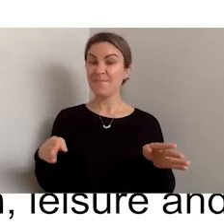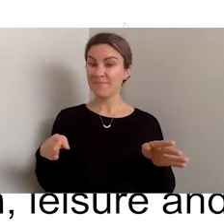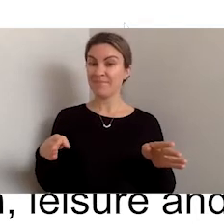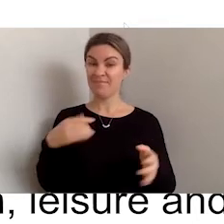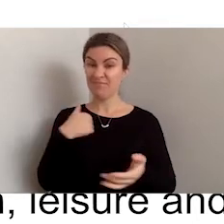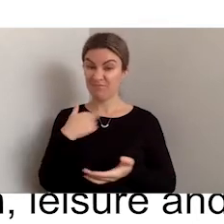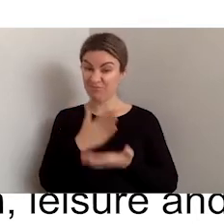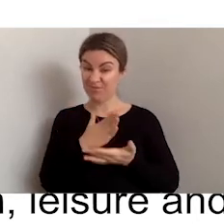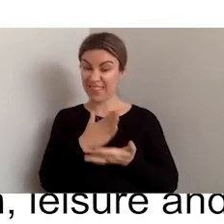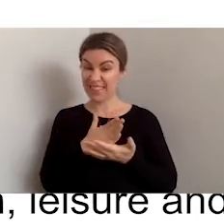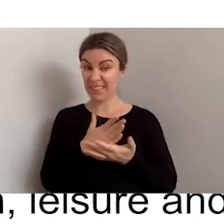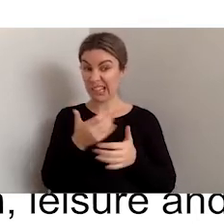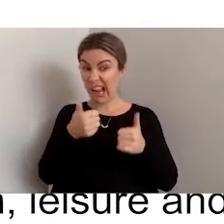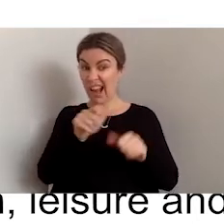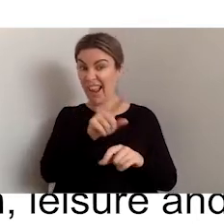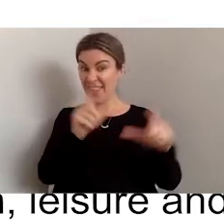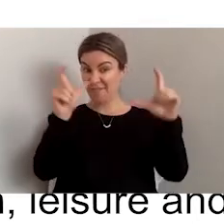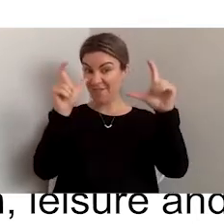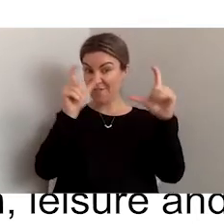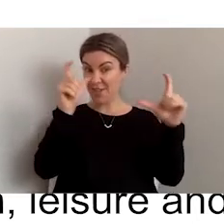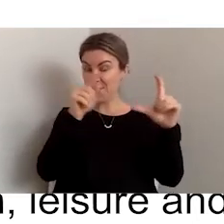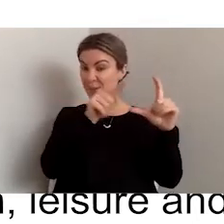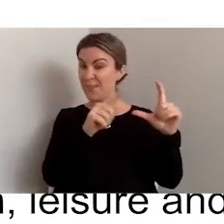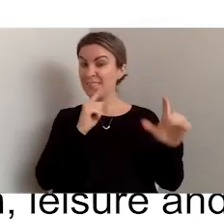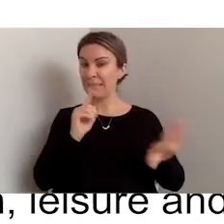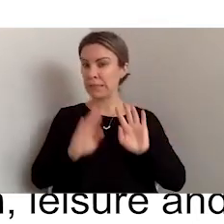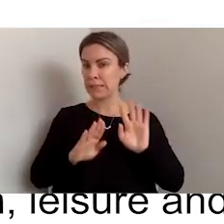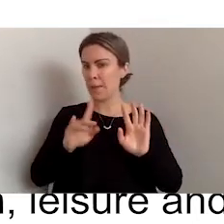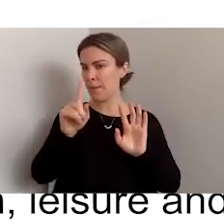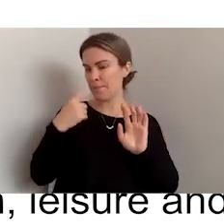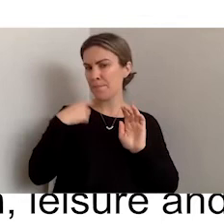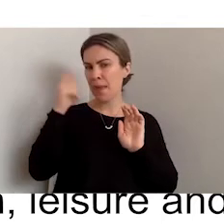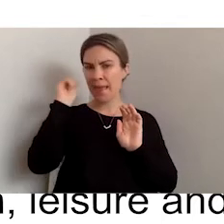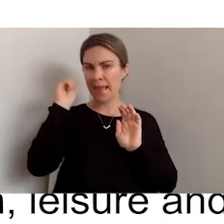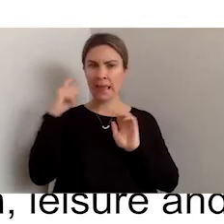Photo that was on your screen except for I've had my hair cut a couple of inches,